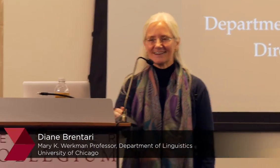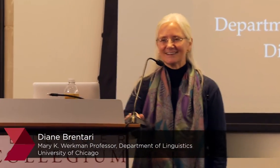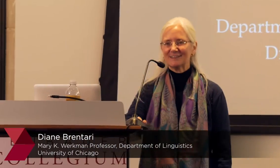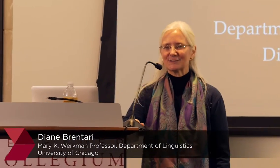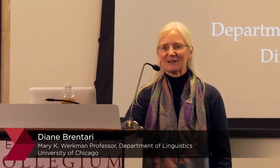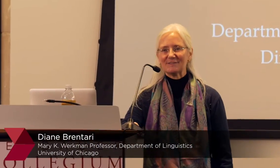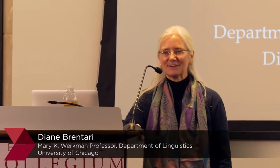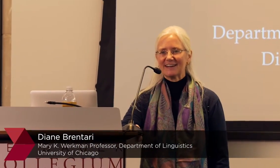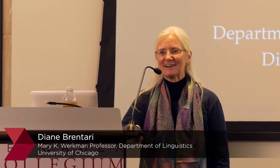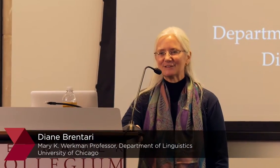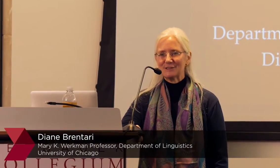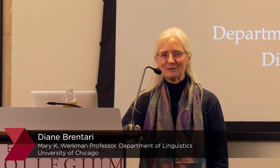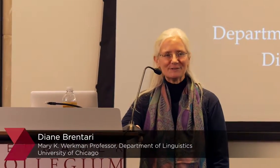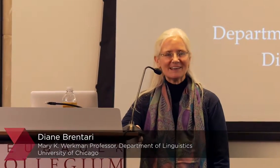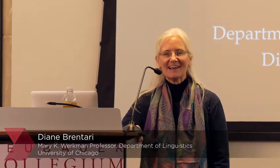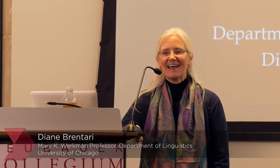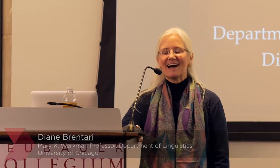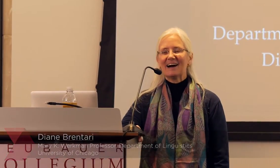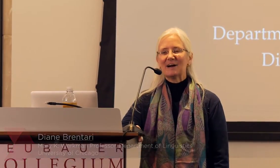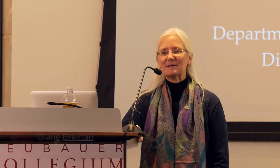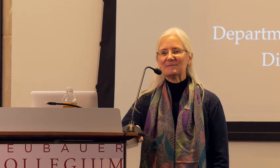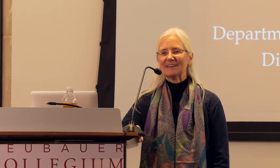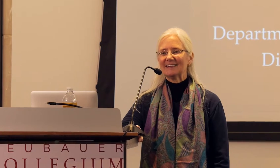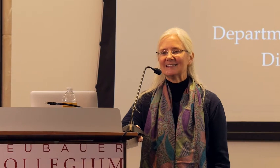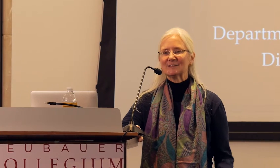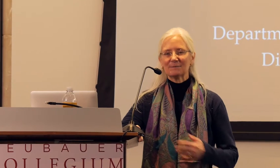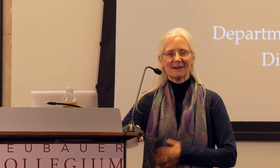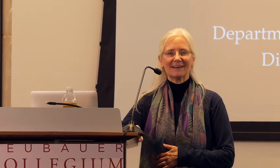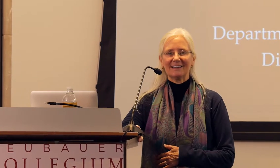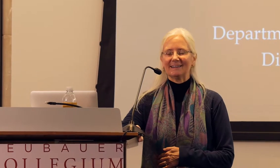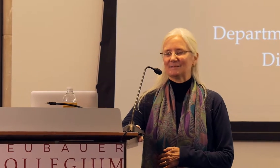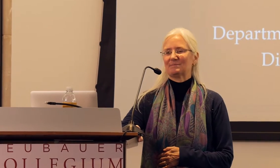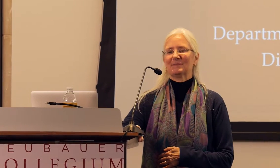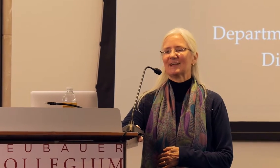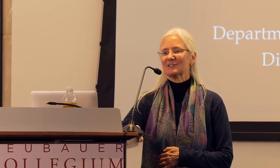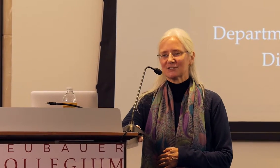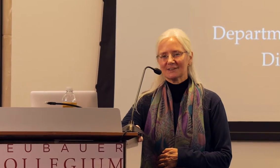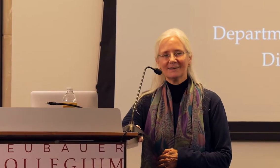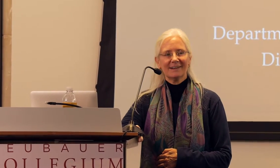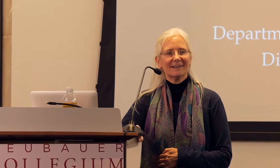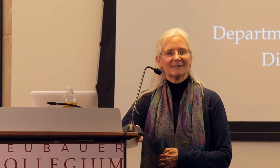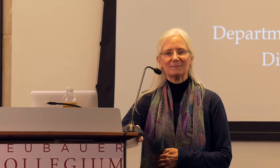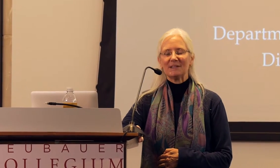We're all here together on this great Friday afternoon. It is my pleasure to be hosting this joint